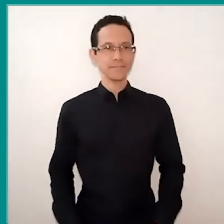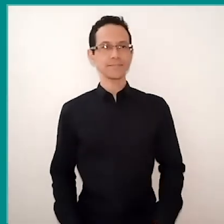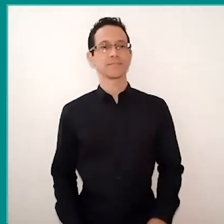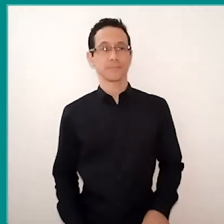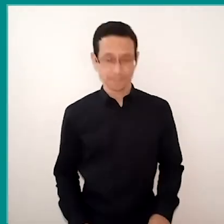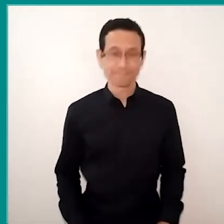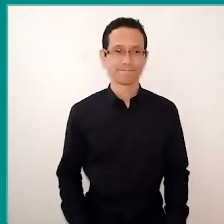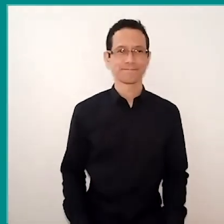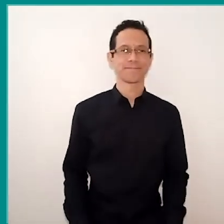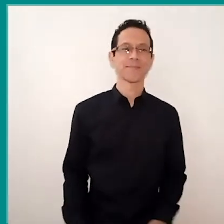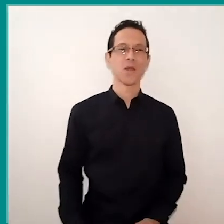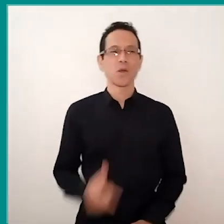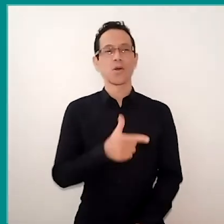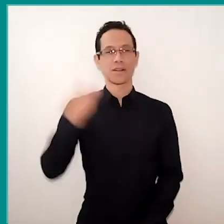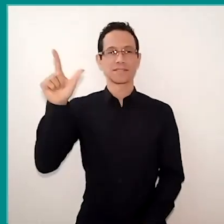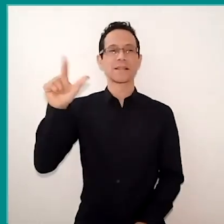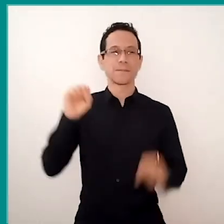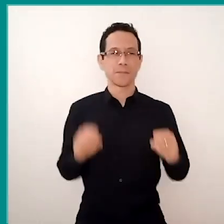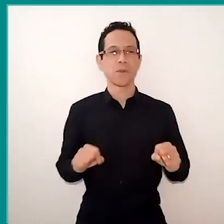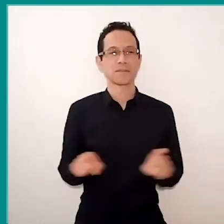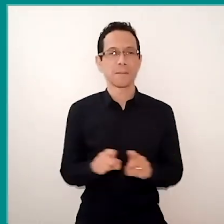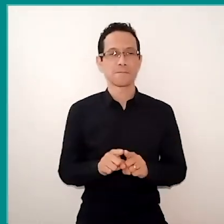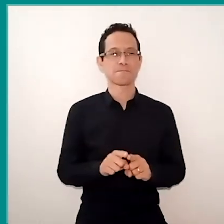because it's not difficult, was the drive-thru library,